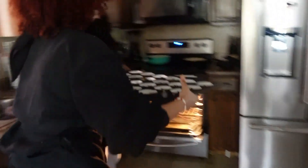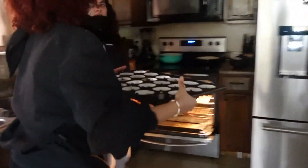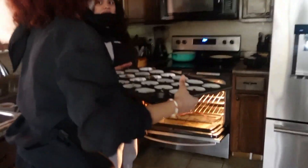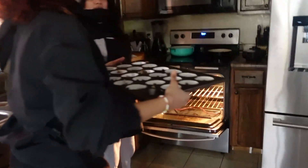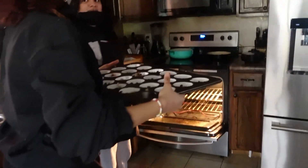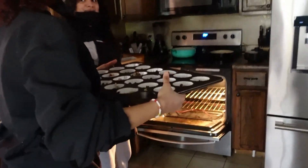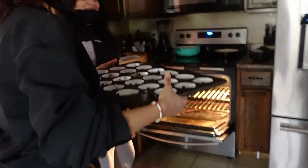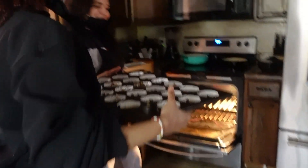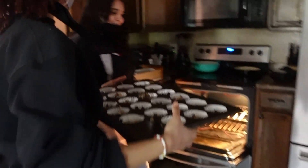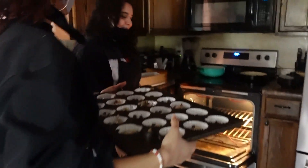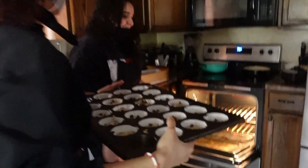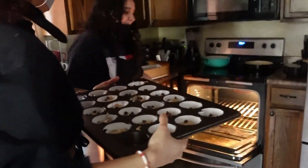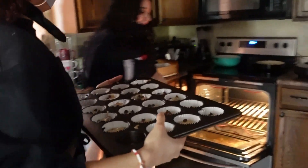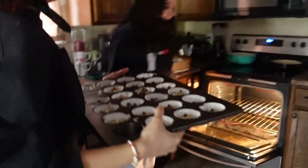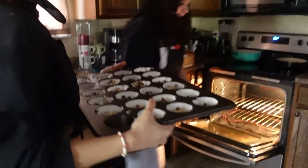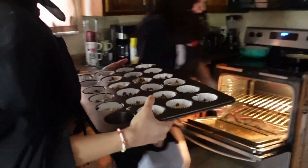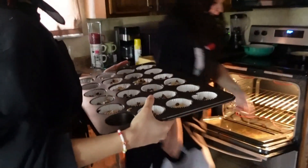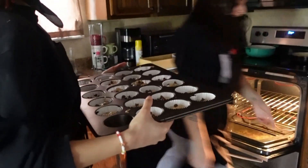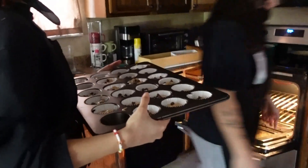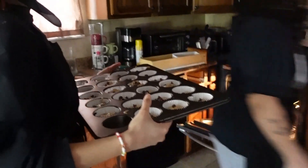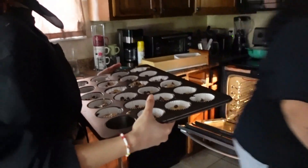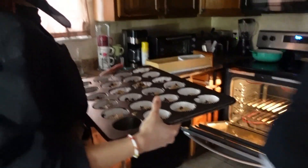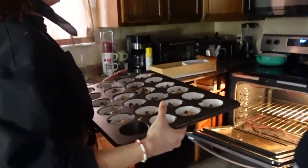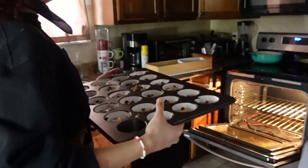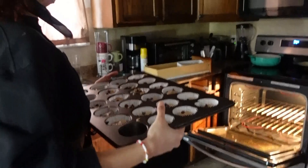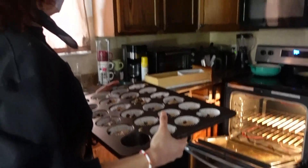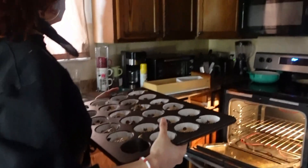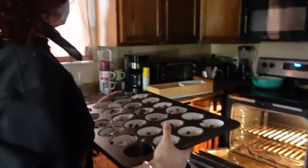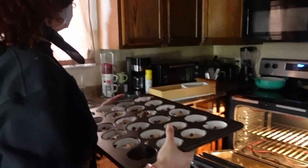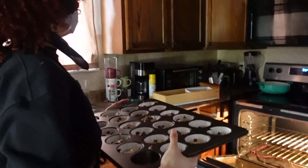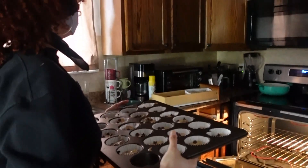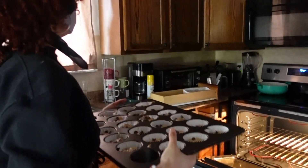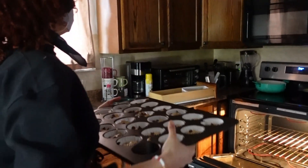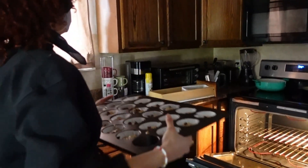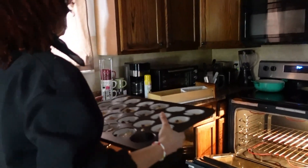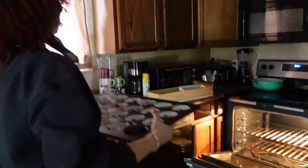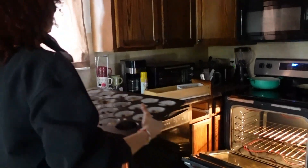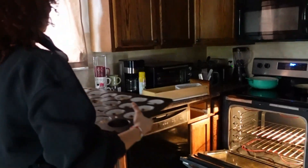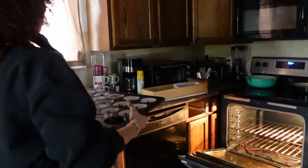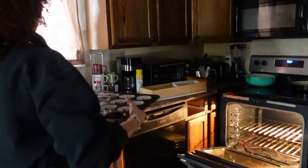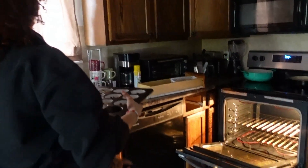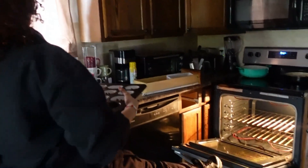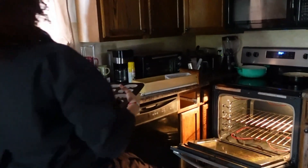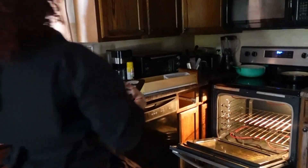bro yep just straight in the oven I knew where I was going and you got hit hurts